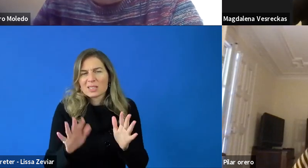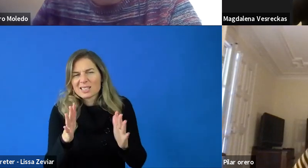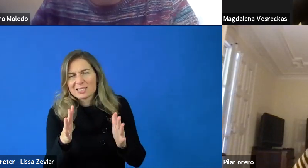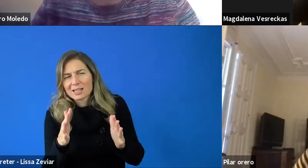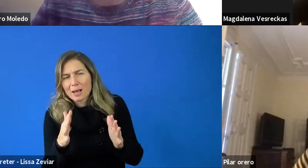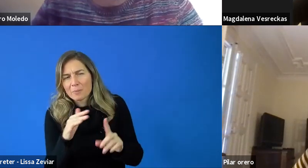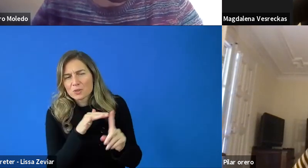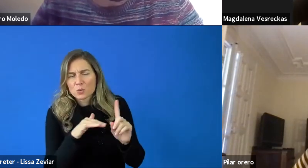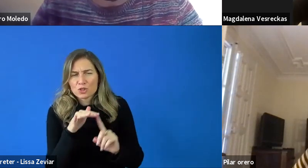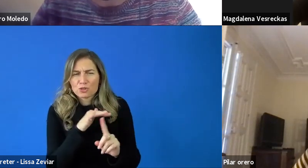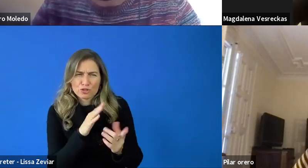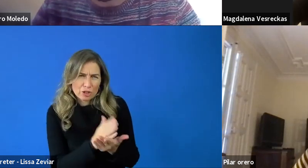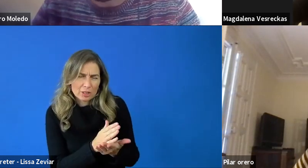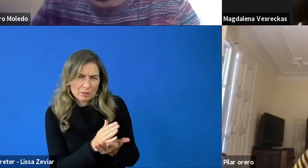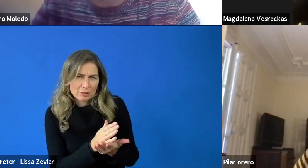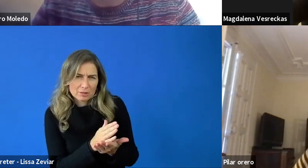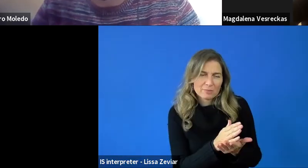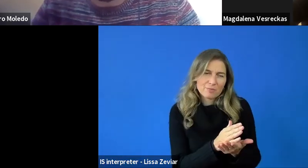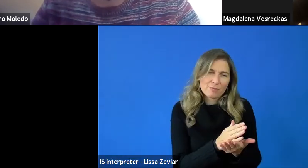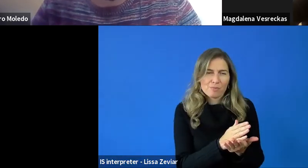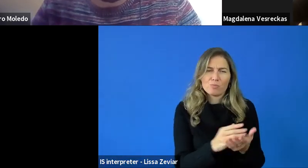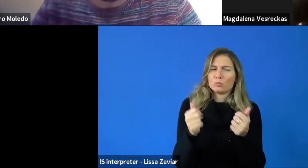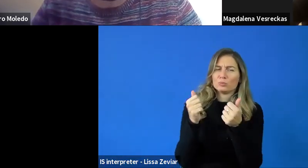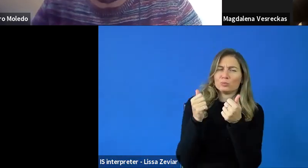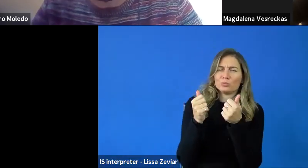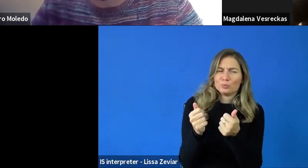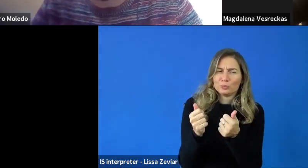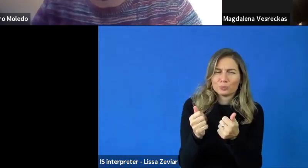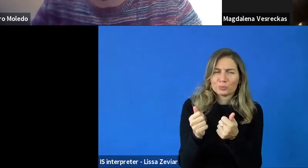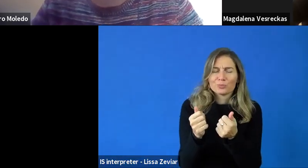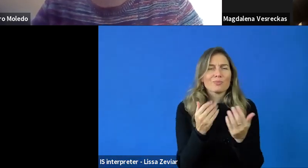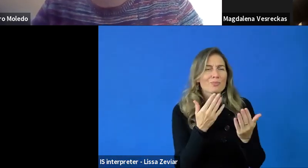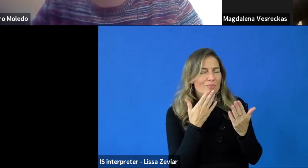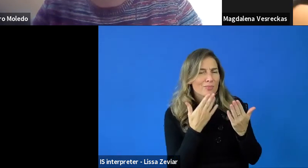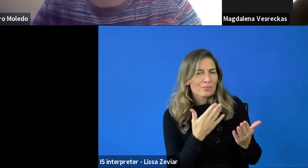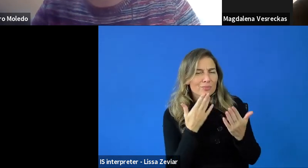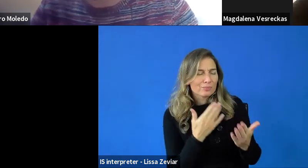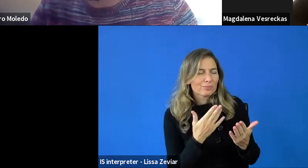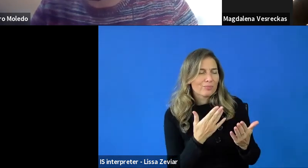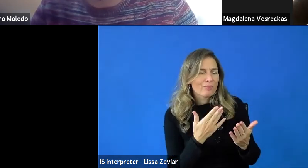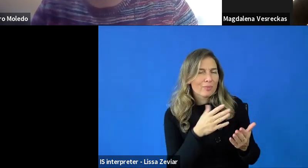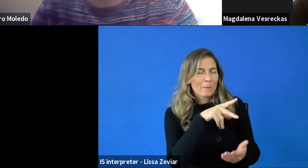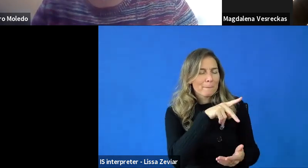Very good. Thank you, Pilar and Magdalena, for the great presentations.